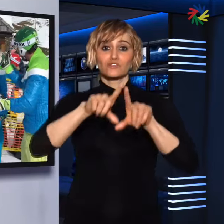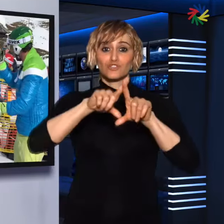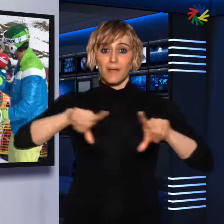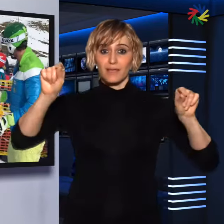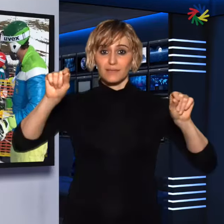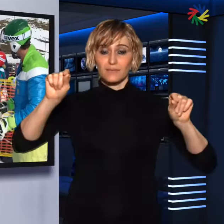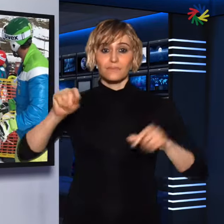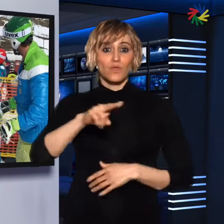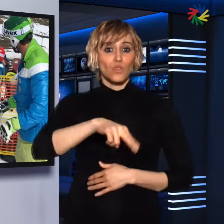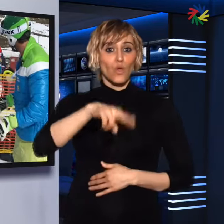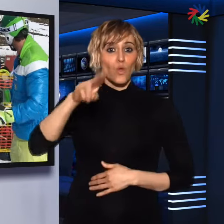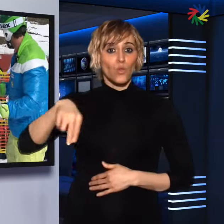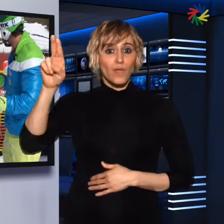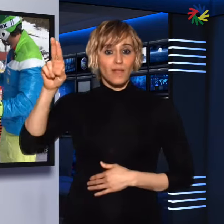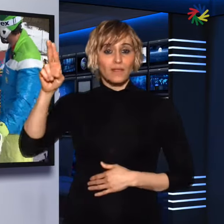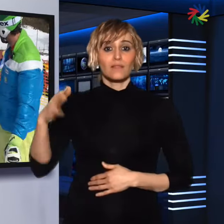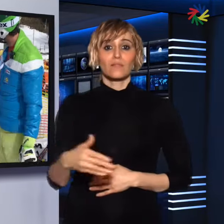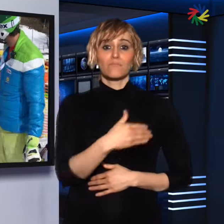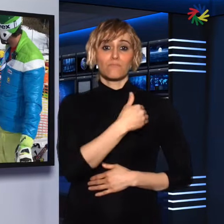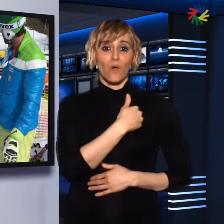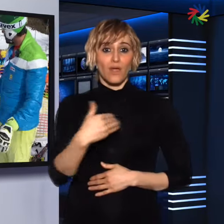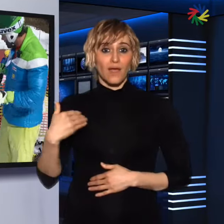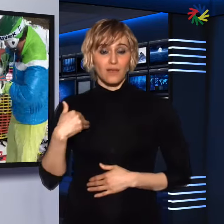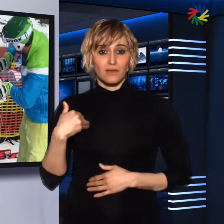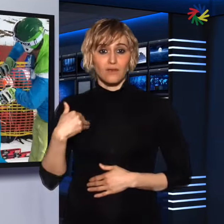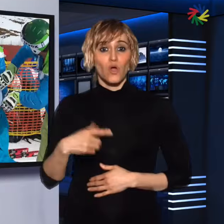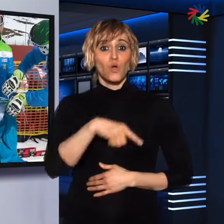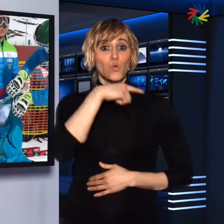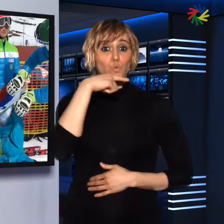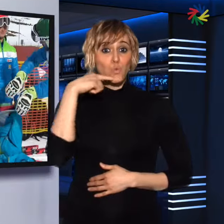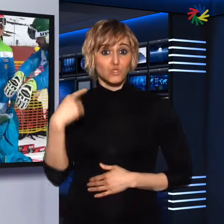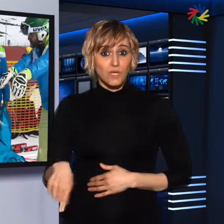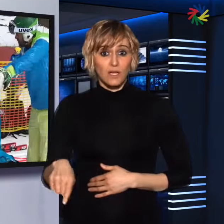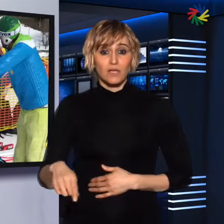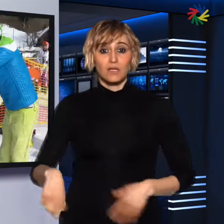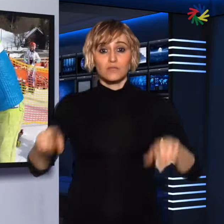Japan, Norway, Poland, Russia,